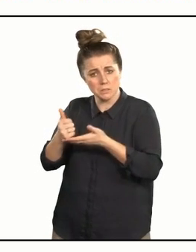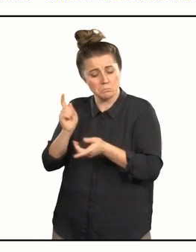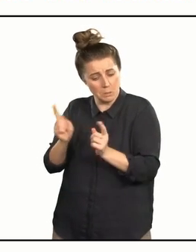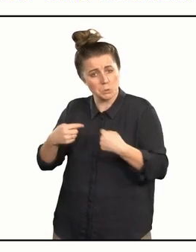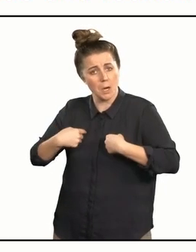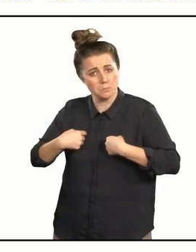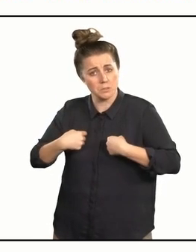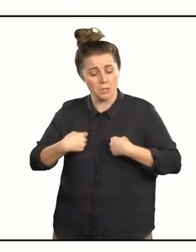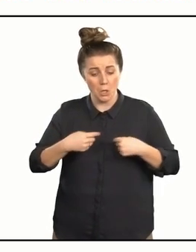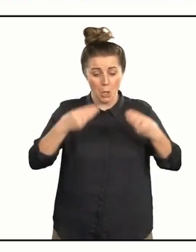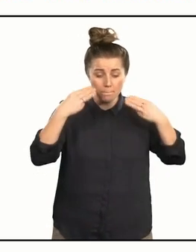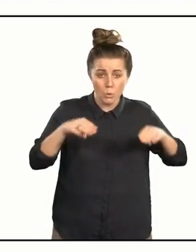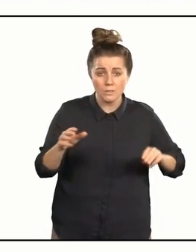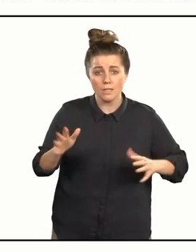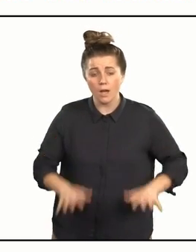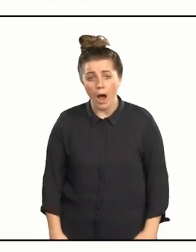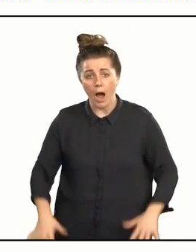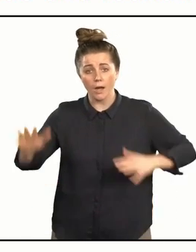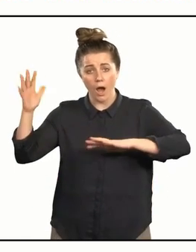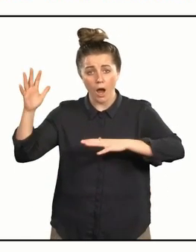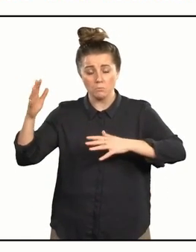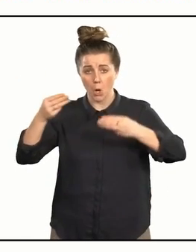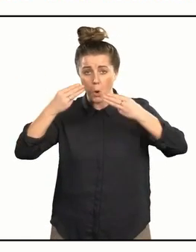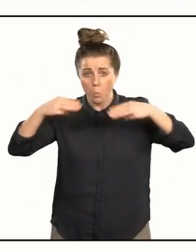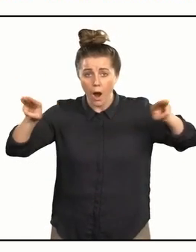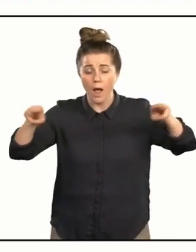Music, haka — dance — , waiata — song.